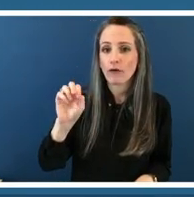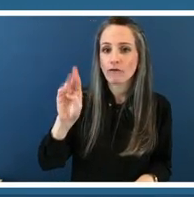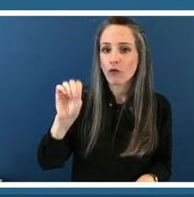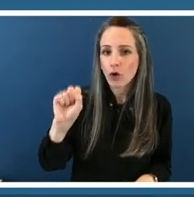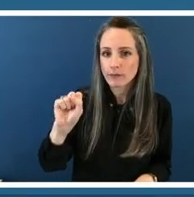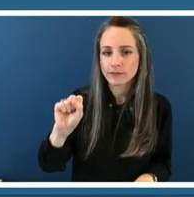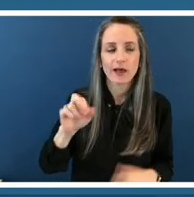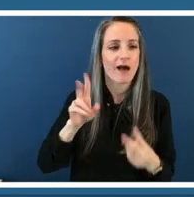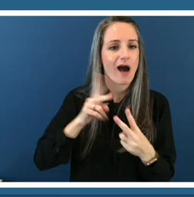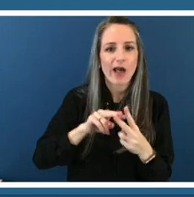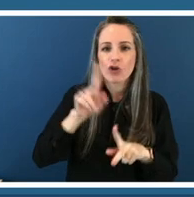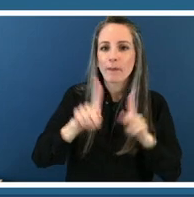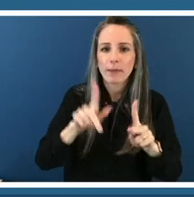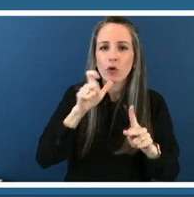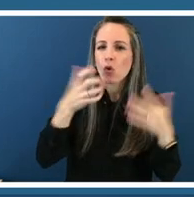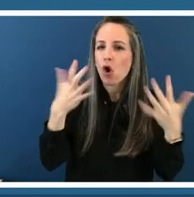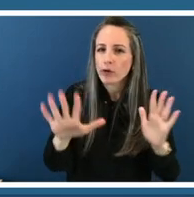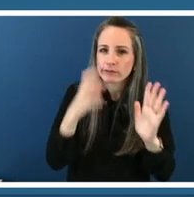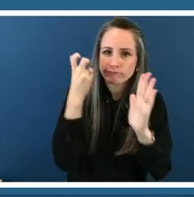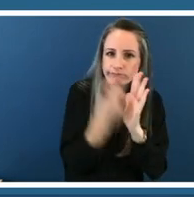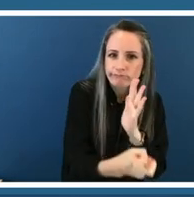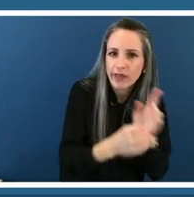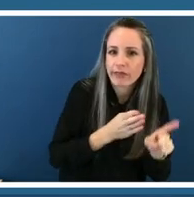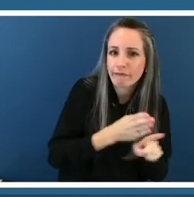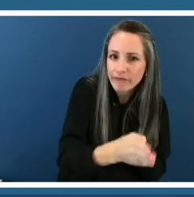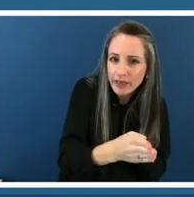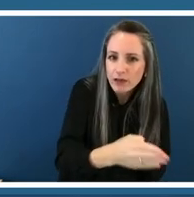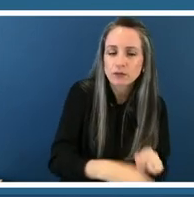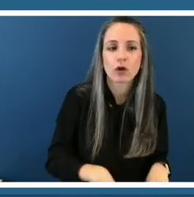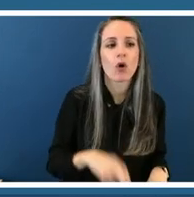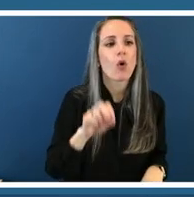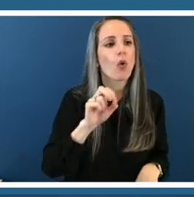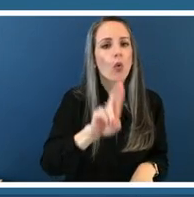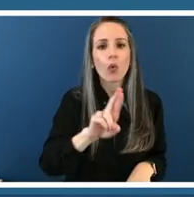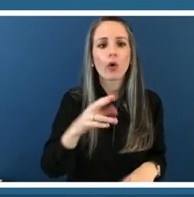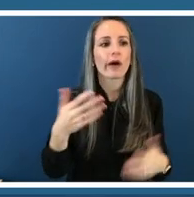into the field or have just a certain